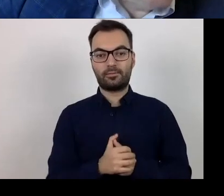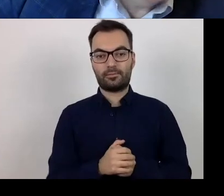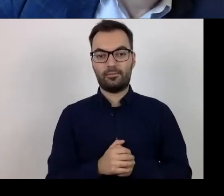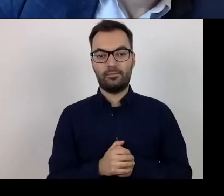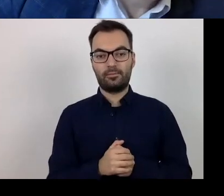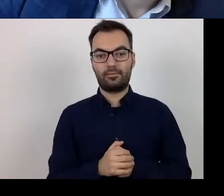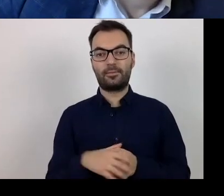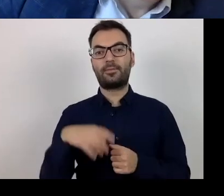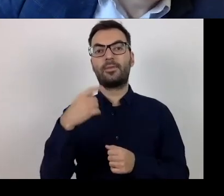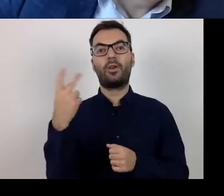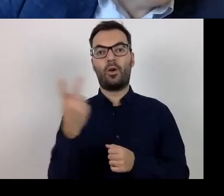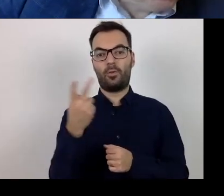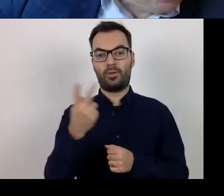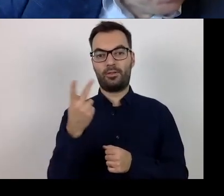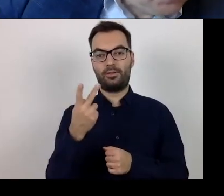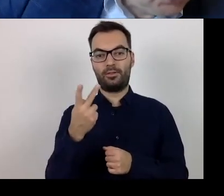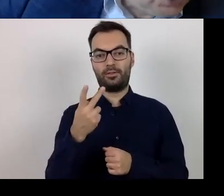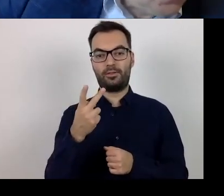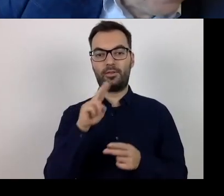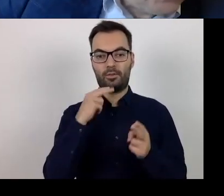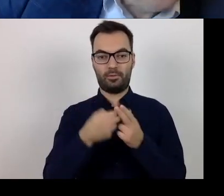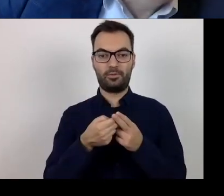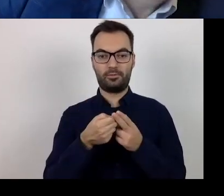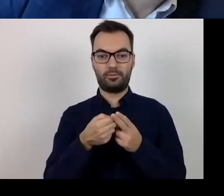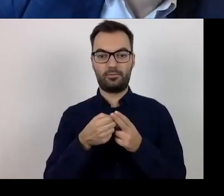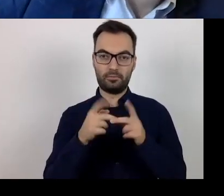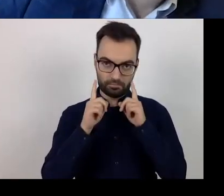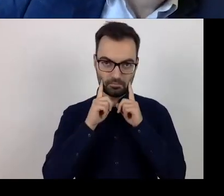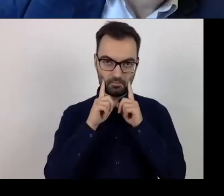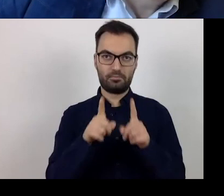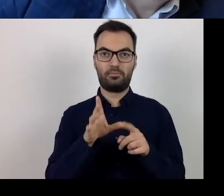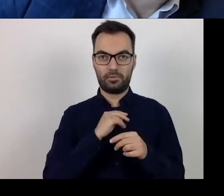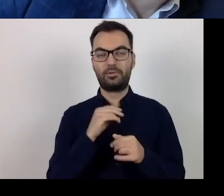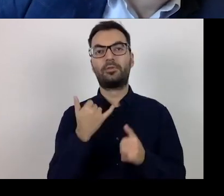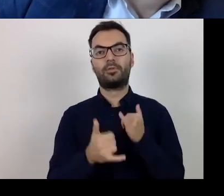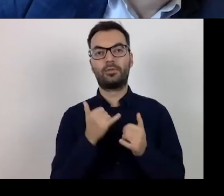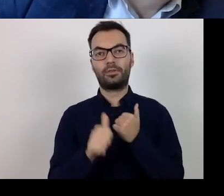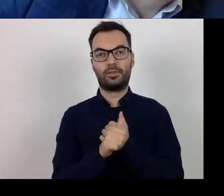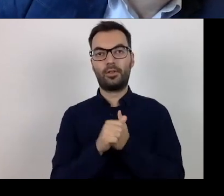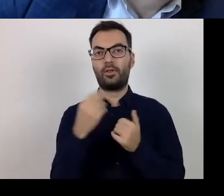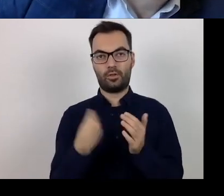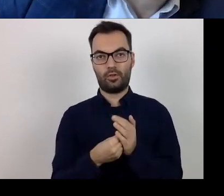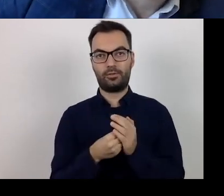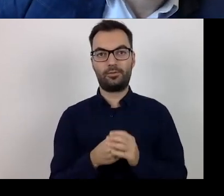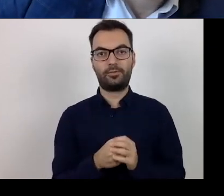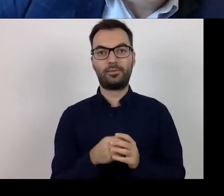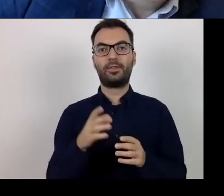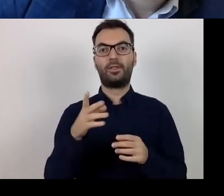answers 1 and 2 are correct. As for the costs, which can be regarded as a fixed cost,